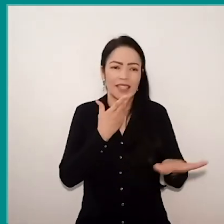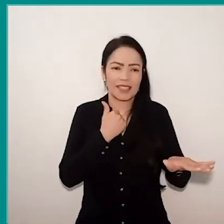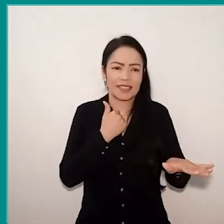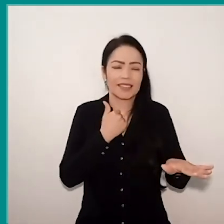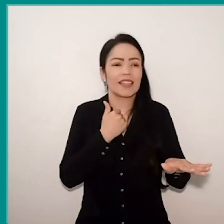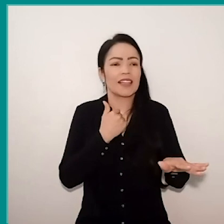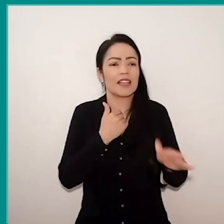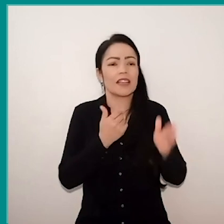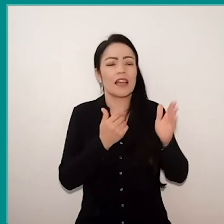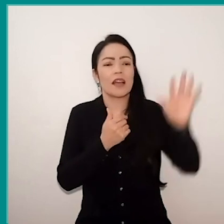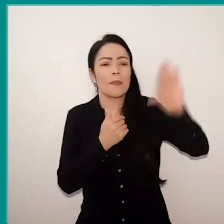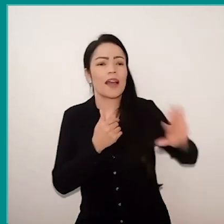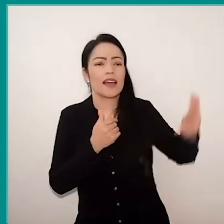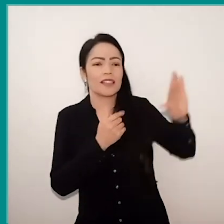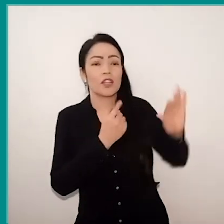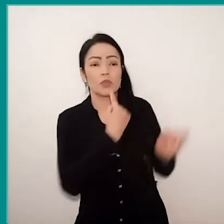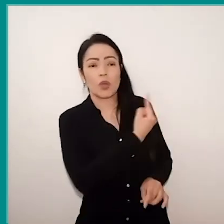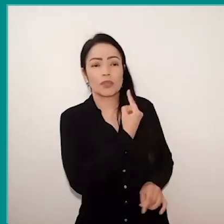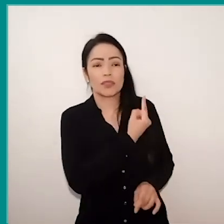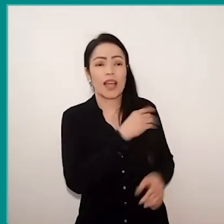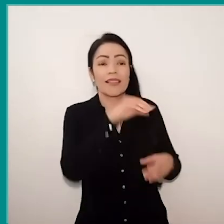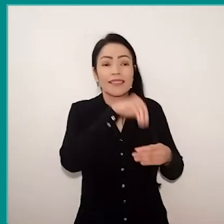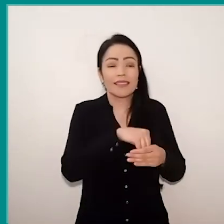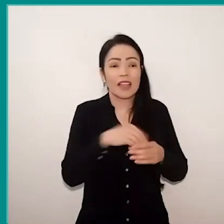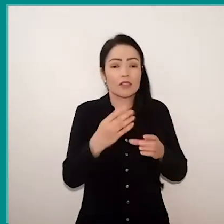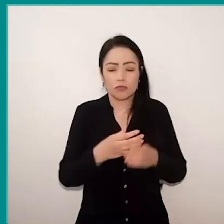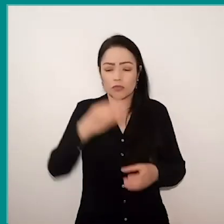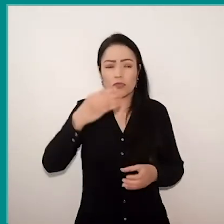alone in a bottle, wandering in the sea,